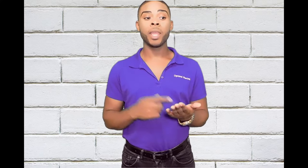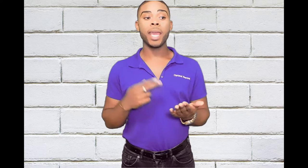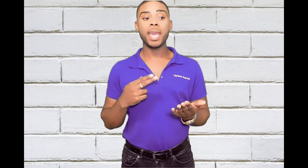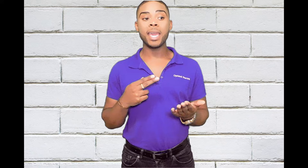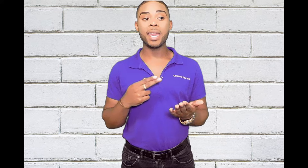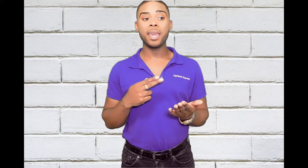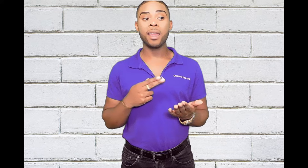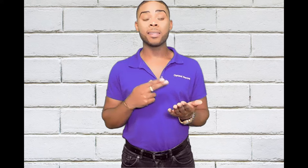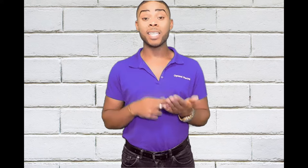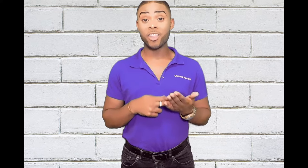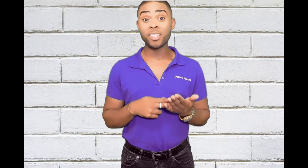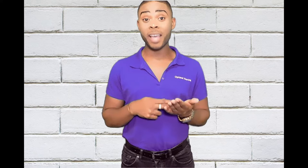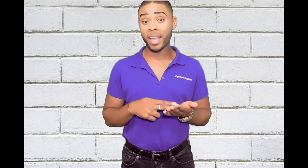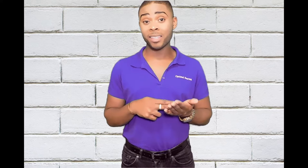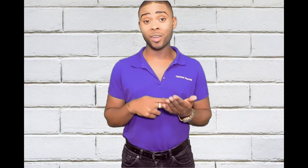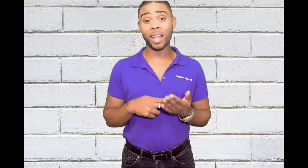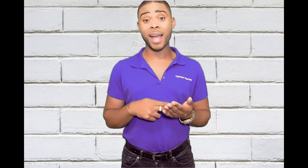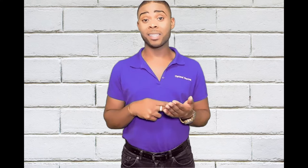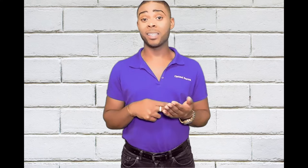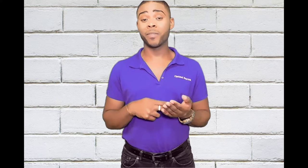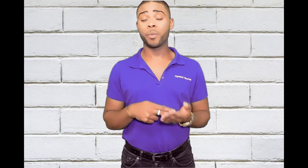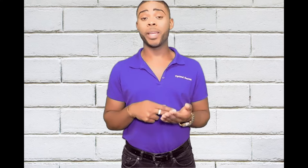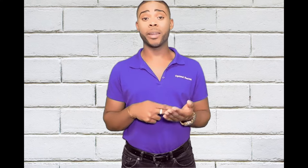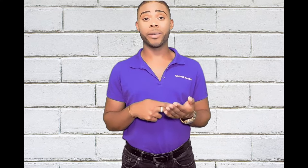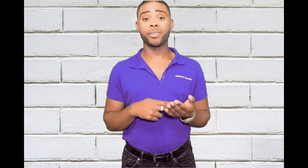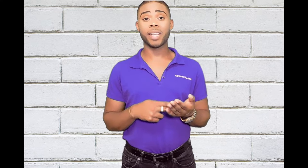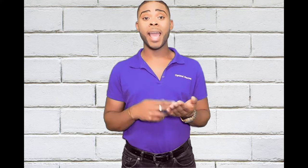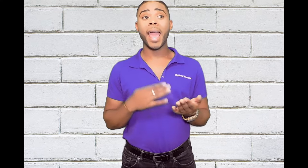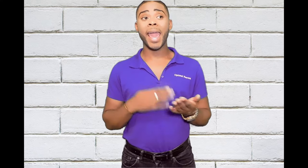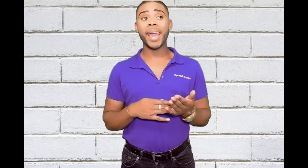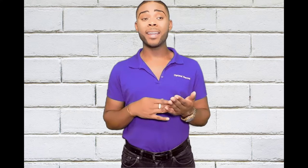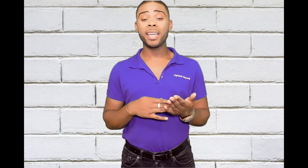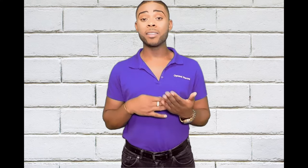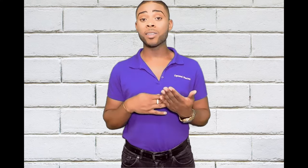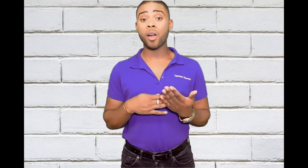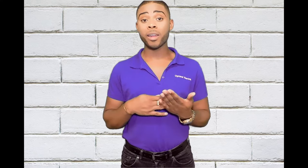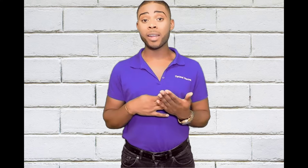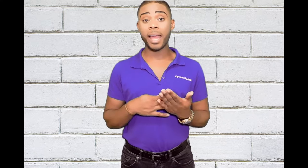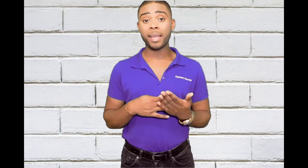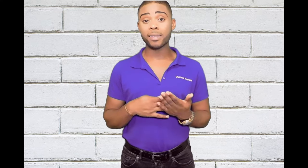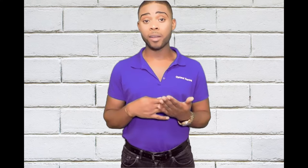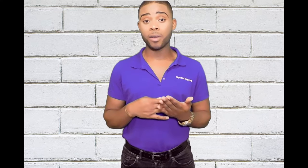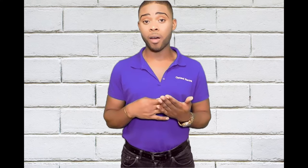he teaches ASL classes for beginners, and he started ASL Dawgs